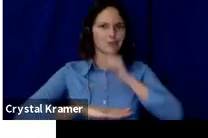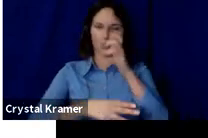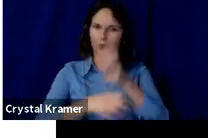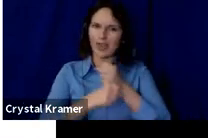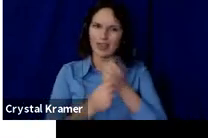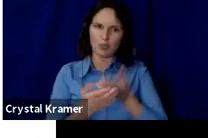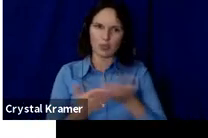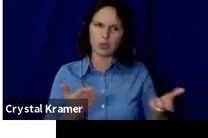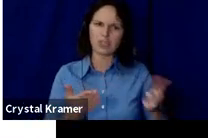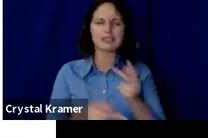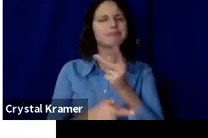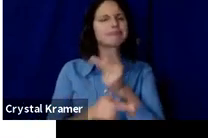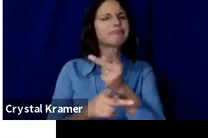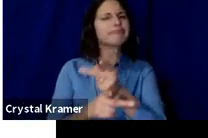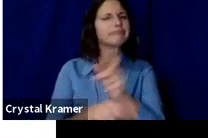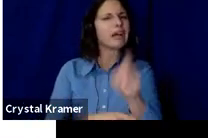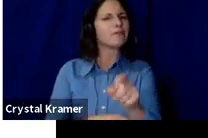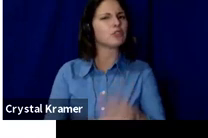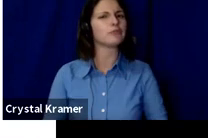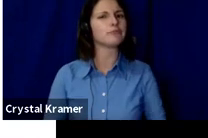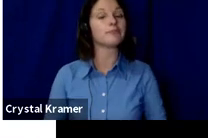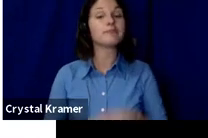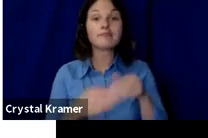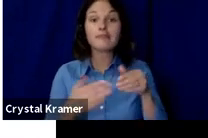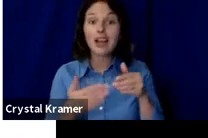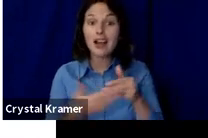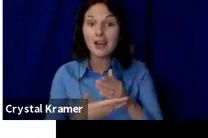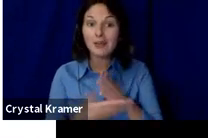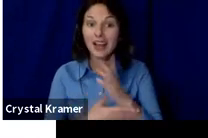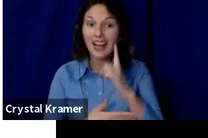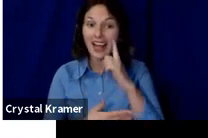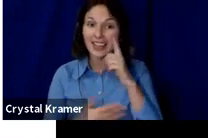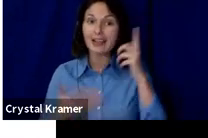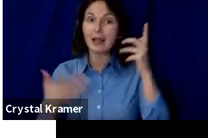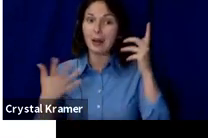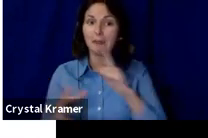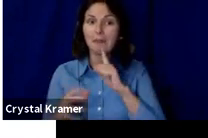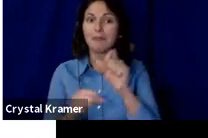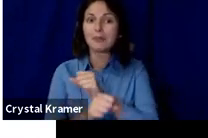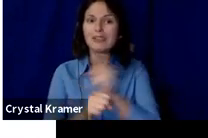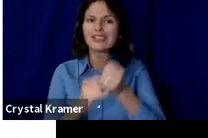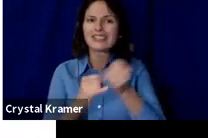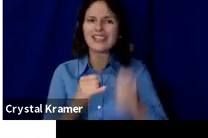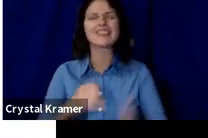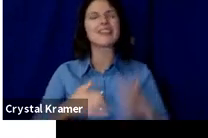I think that is actually the last question. Enjoy your evenings, everyone.